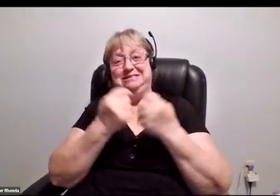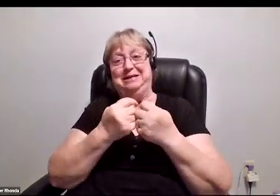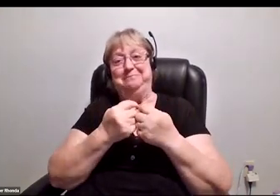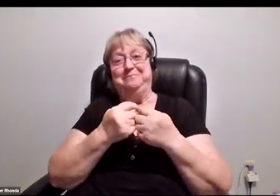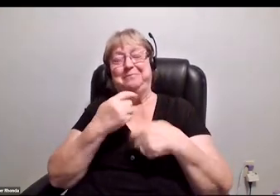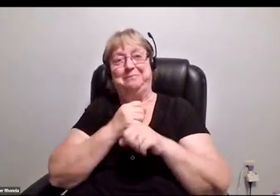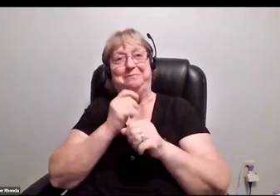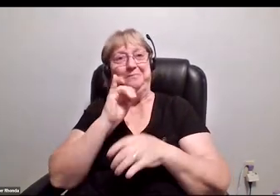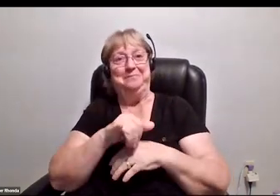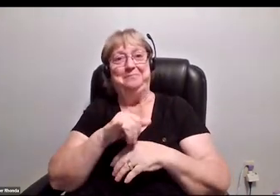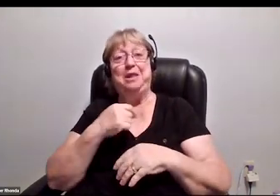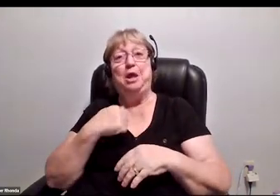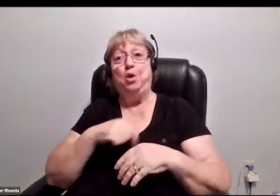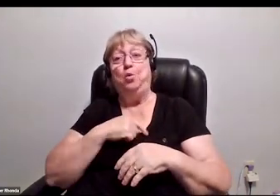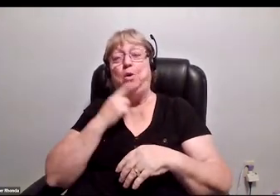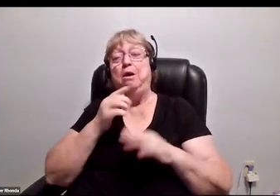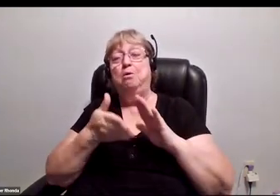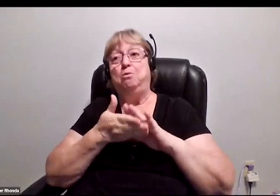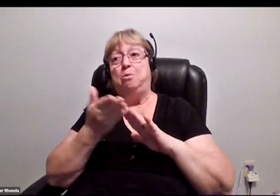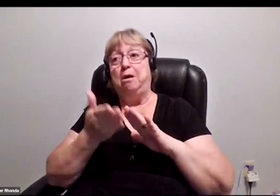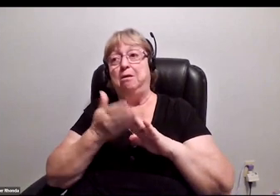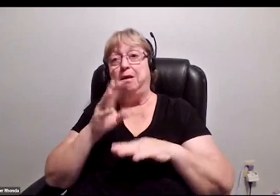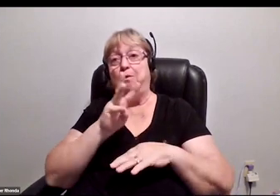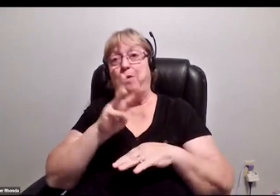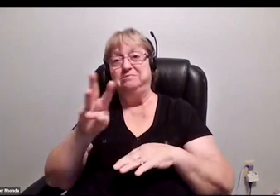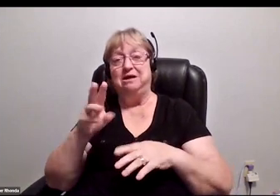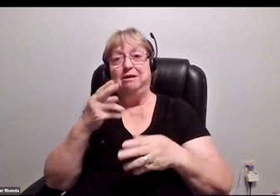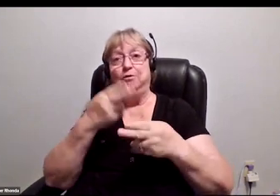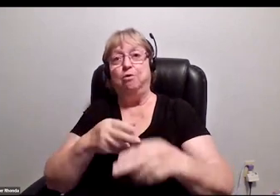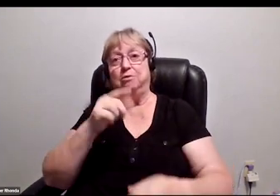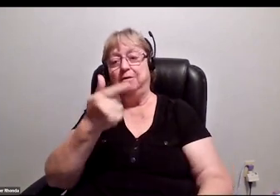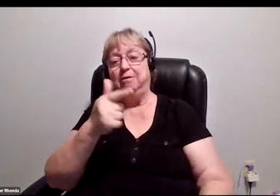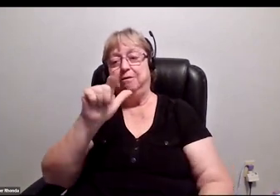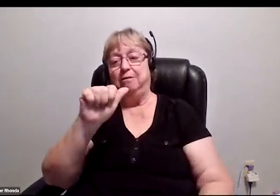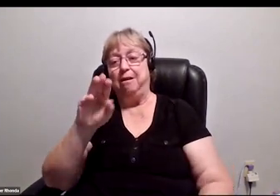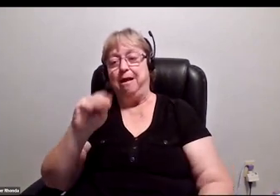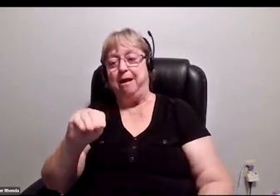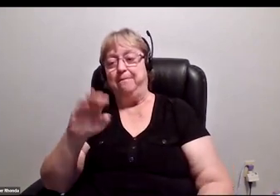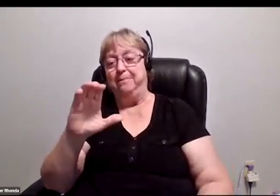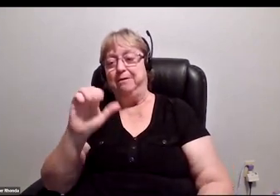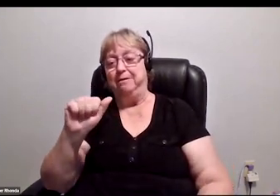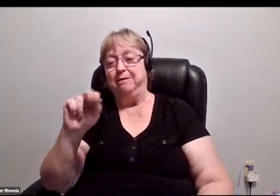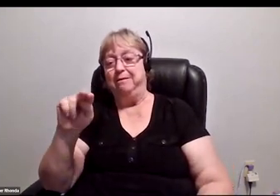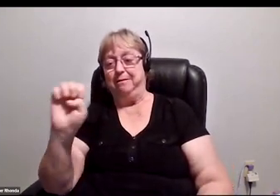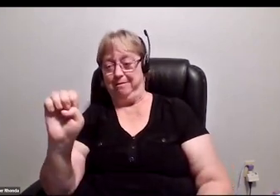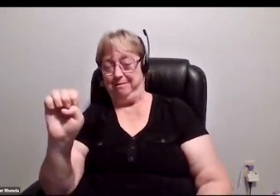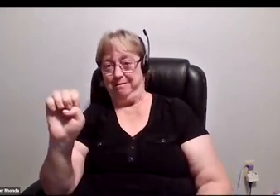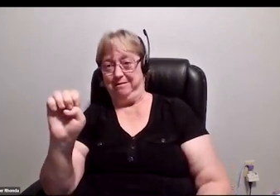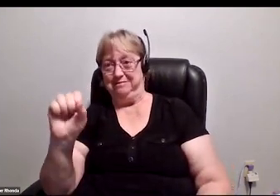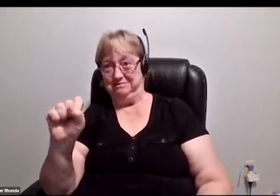makes them, and we actually run a website called Glam Canes, G-L-A-M-C-A-N-E-S,